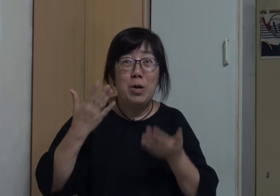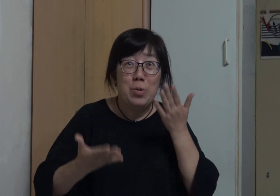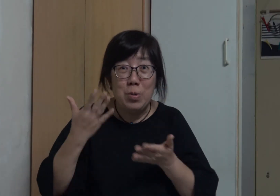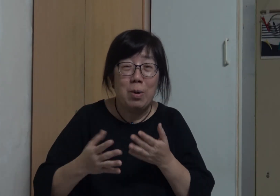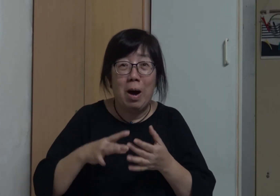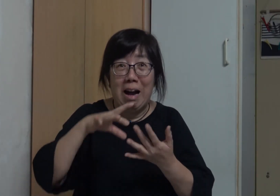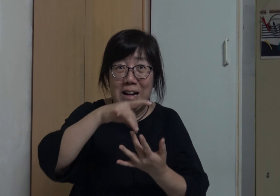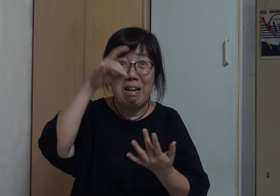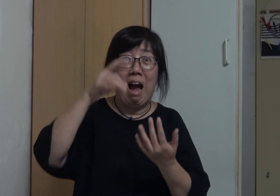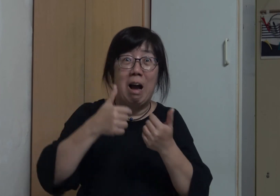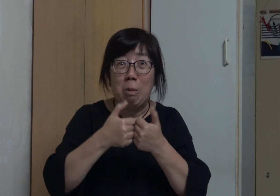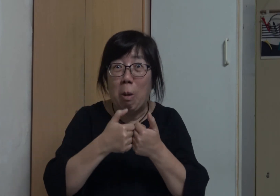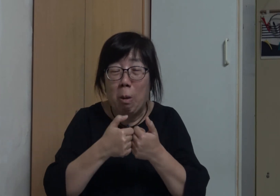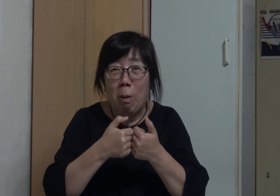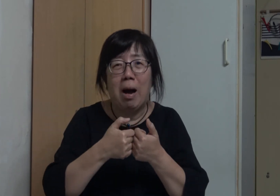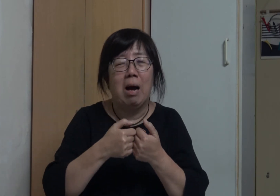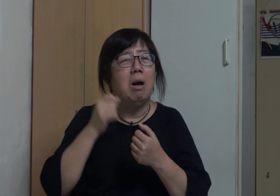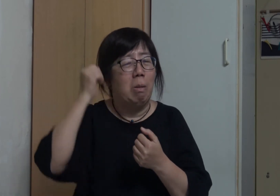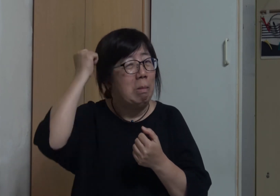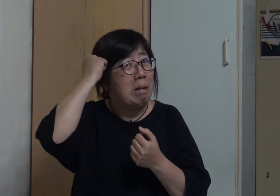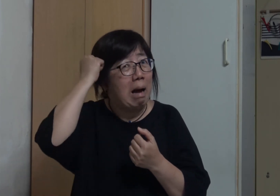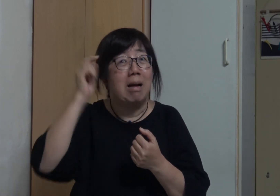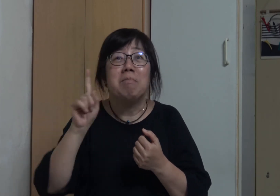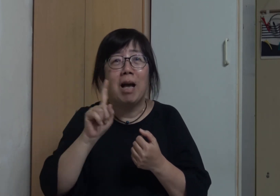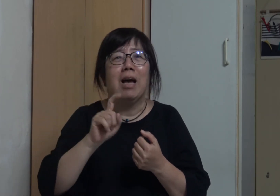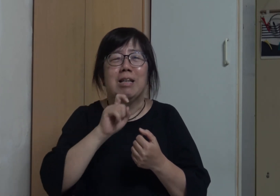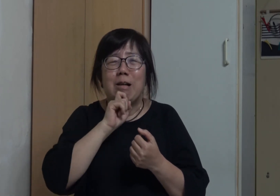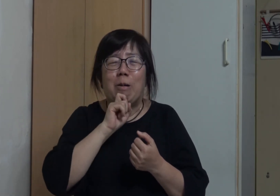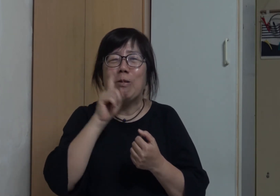It is also difficult when choosing my marriage partner